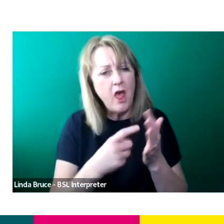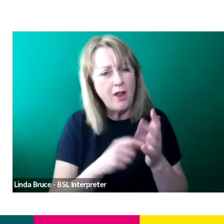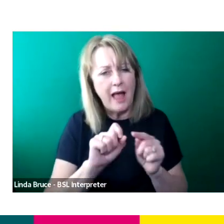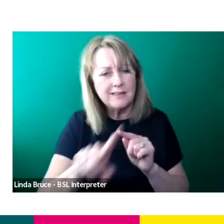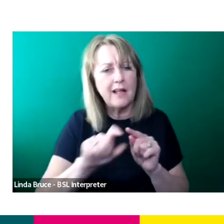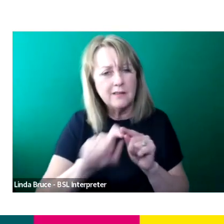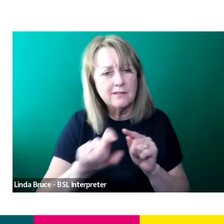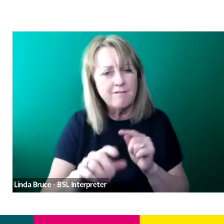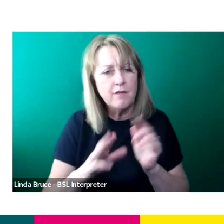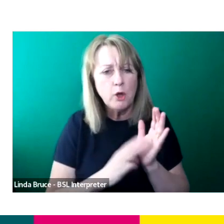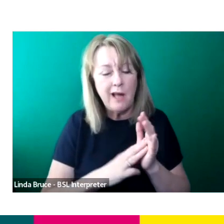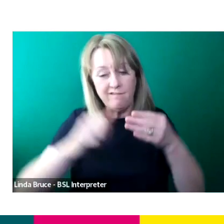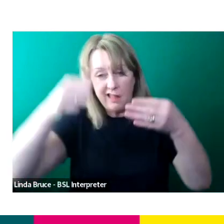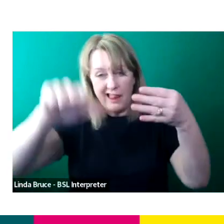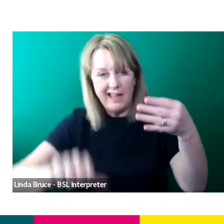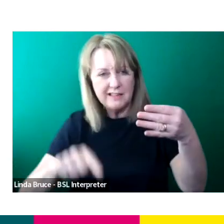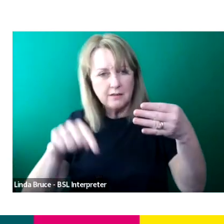got a list of all of our active jobs that week.